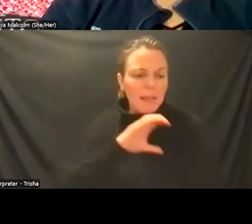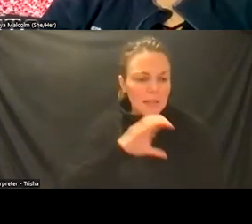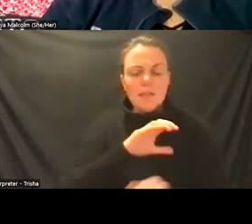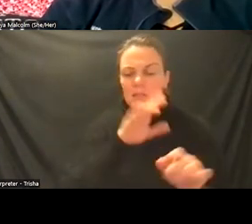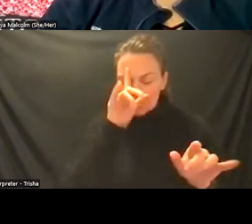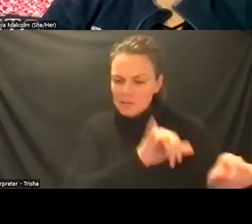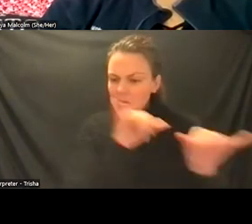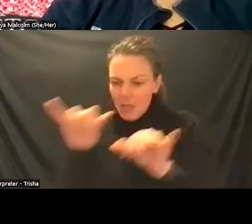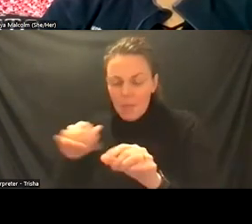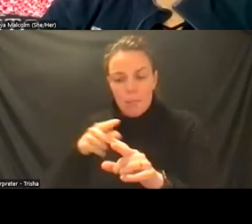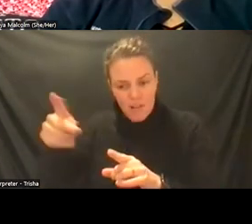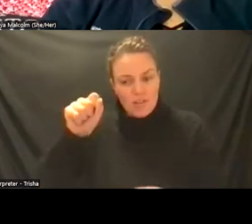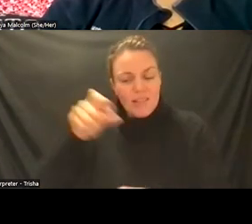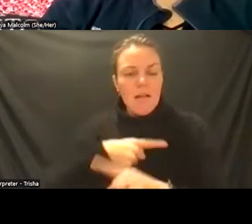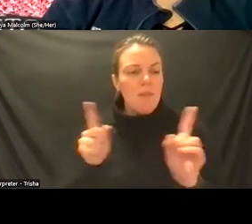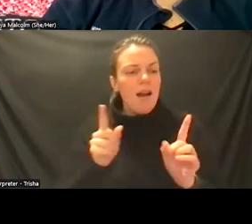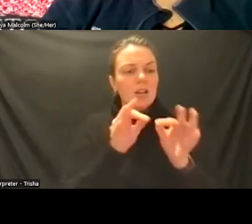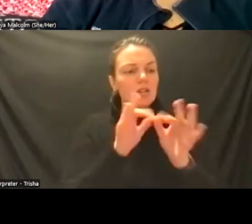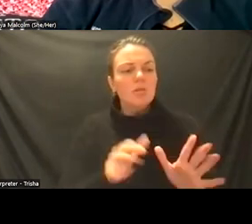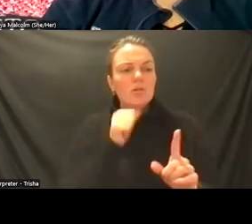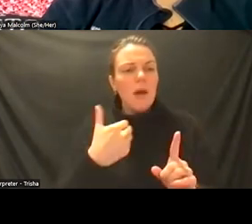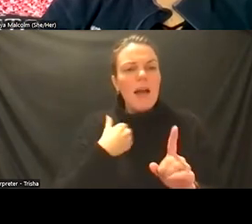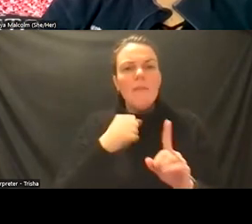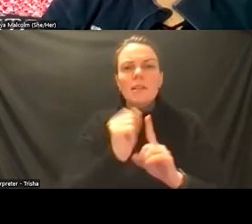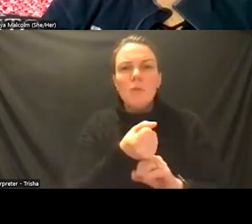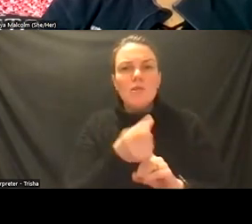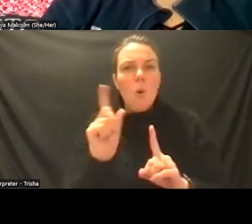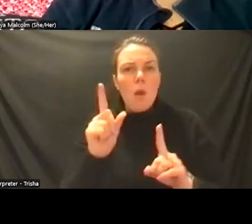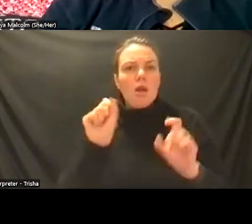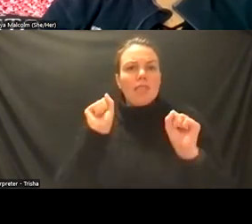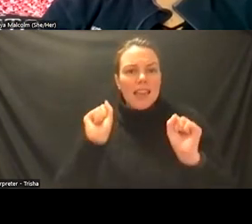they often are not in a situation where they can sufficiently provide guidance